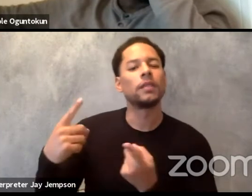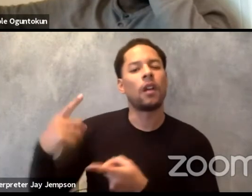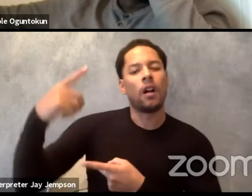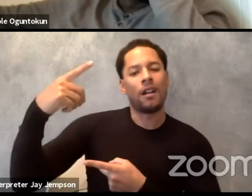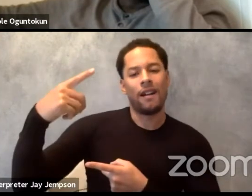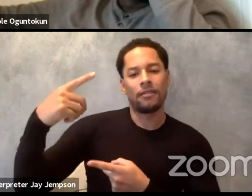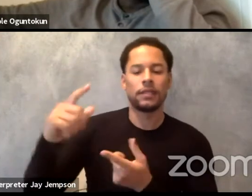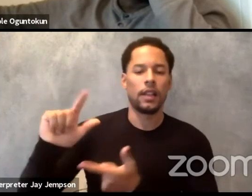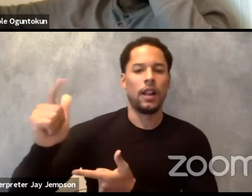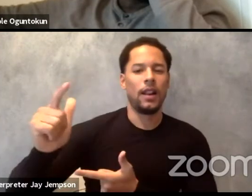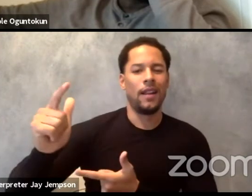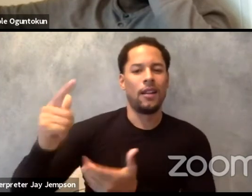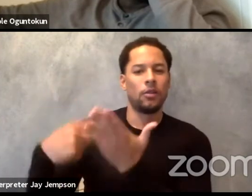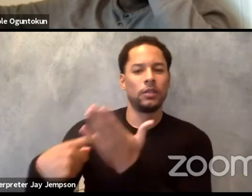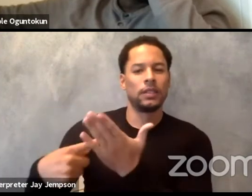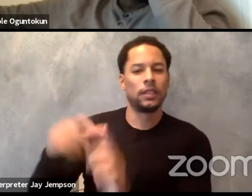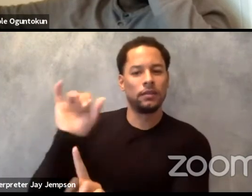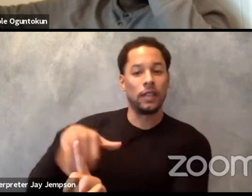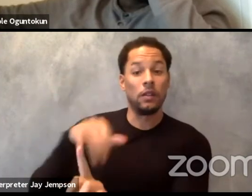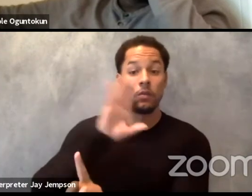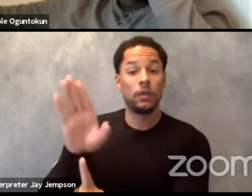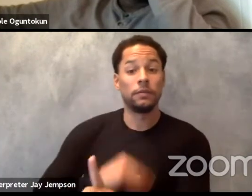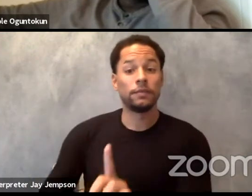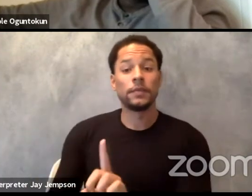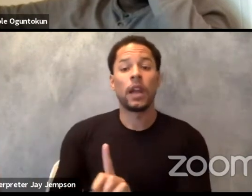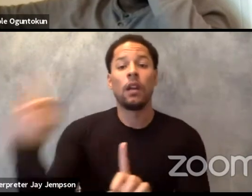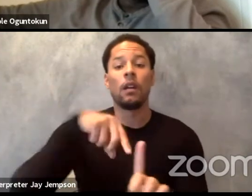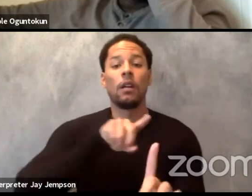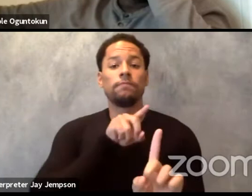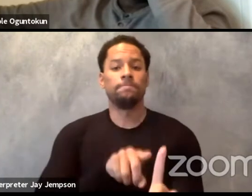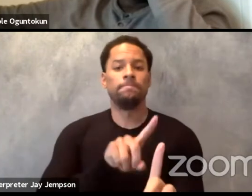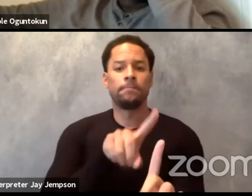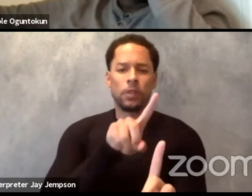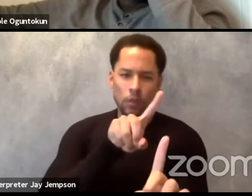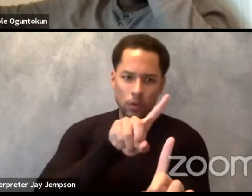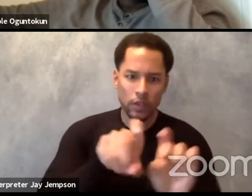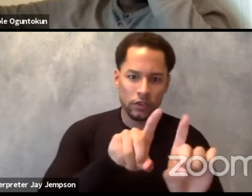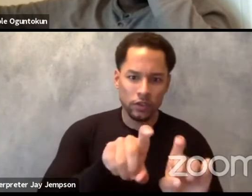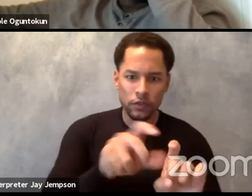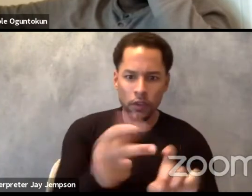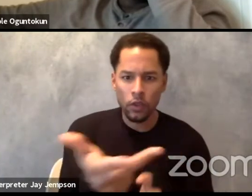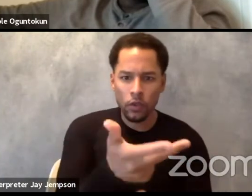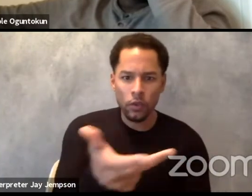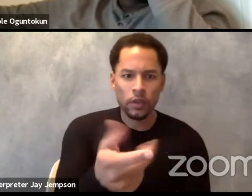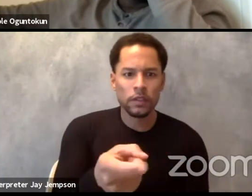but before we go into that I would like to ask the question for the three of you in terms of,